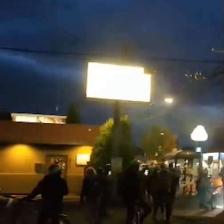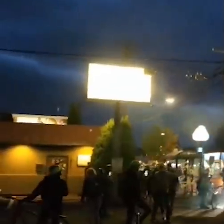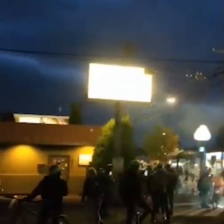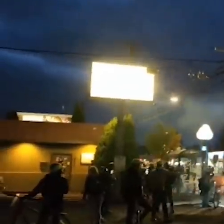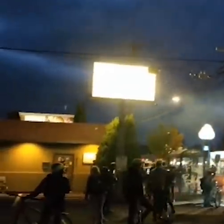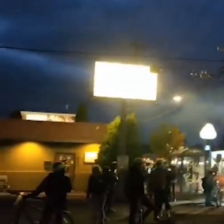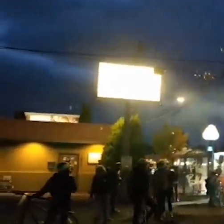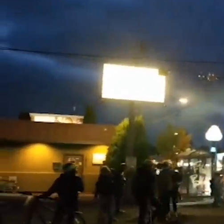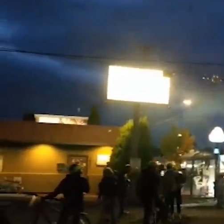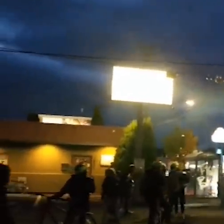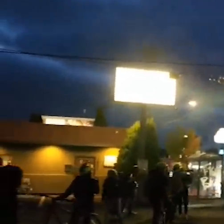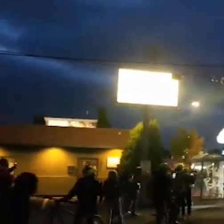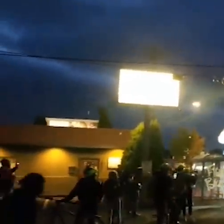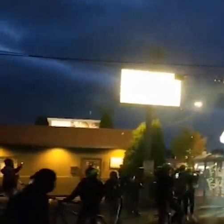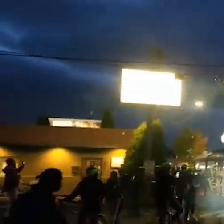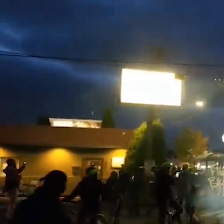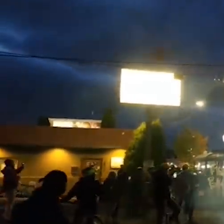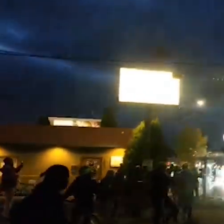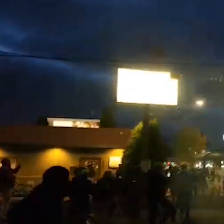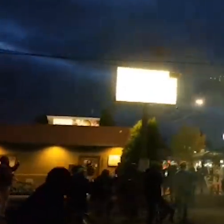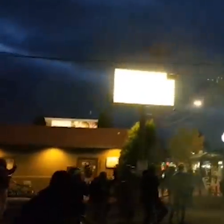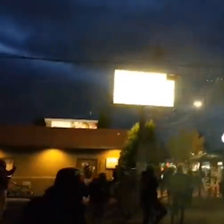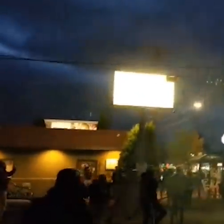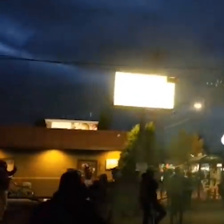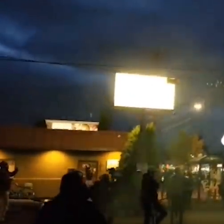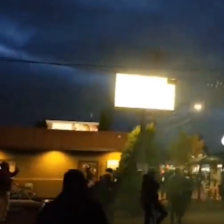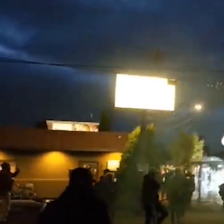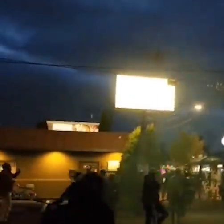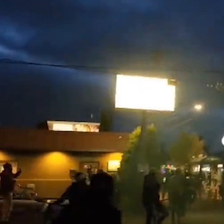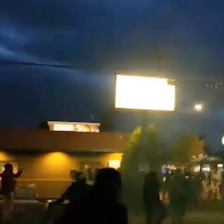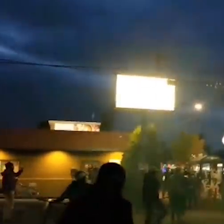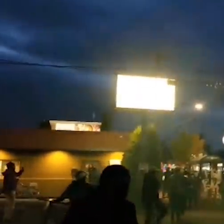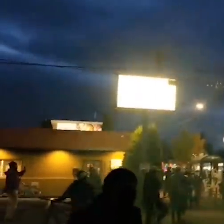that is right next to an apartment building.